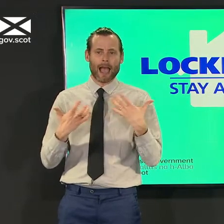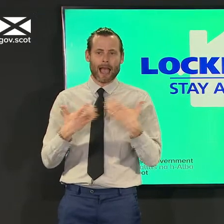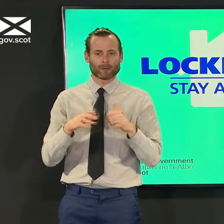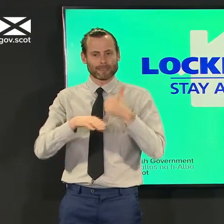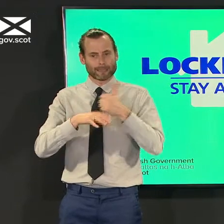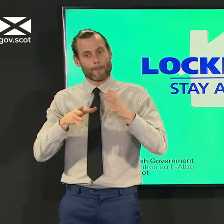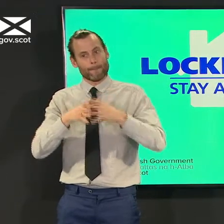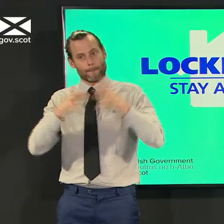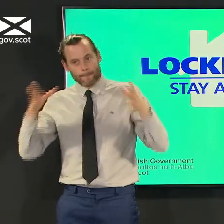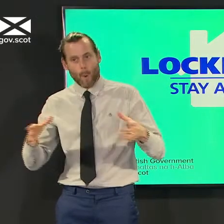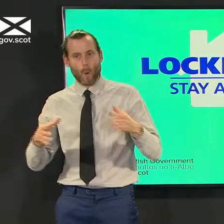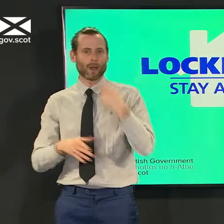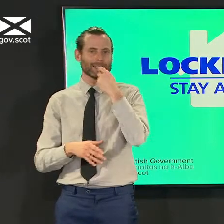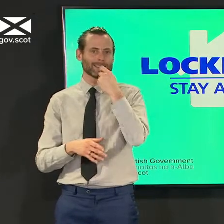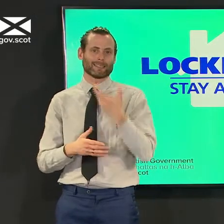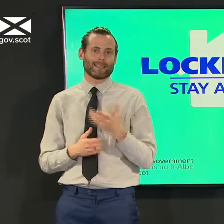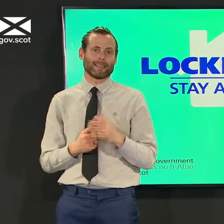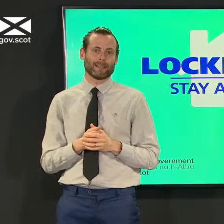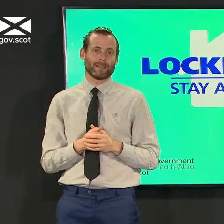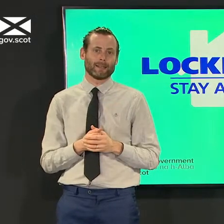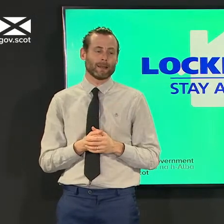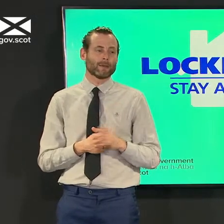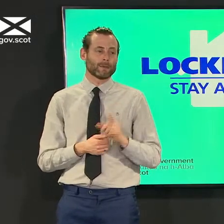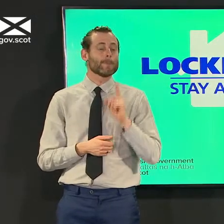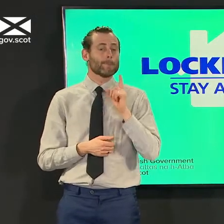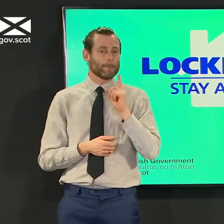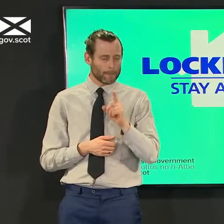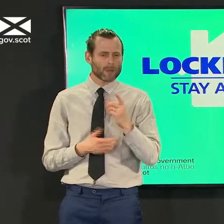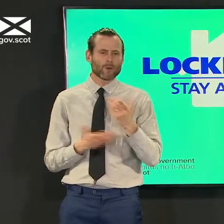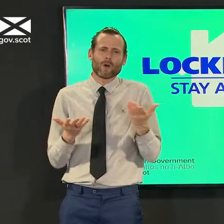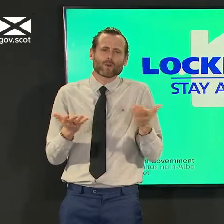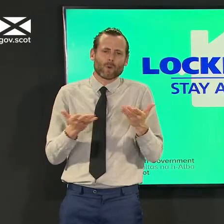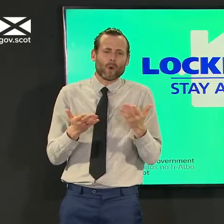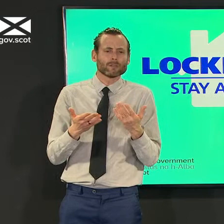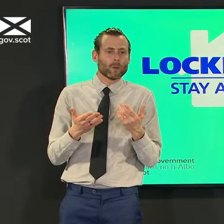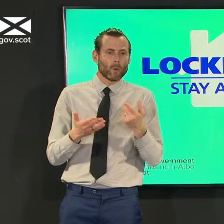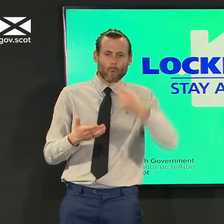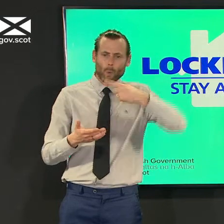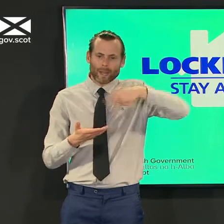also dealing with a very specific problems sometimes have come up where they've been glitches